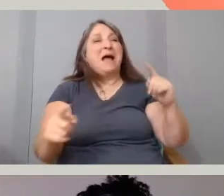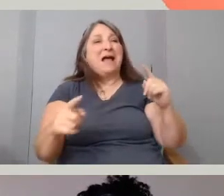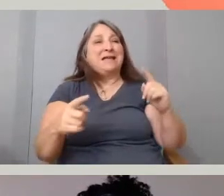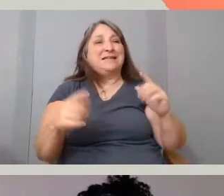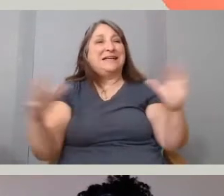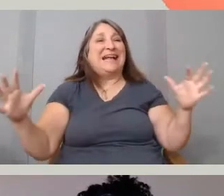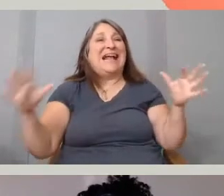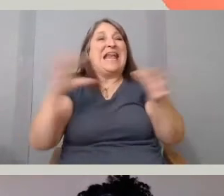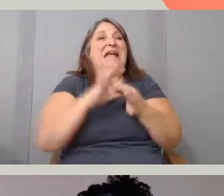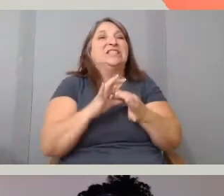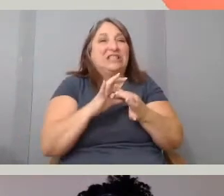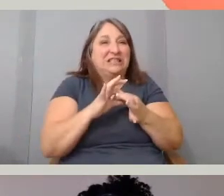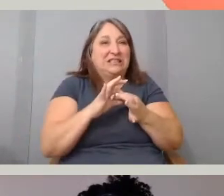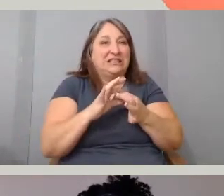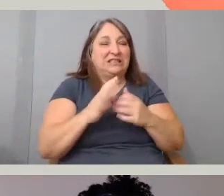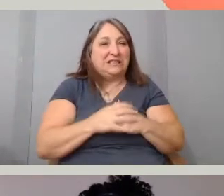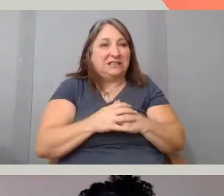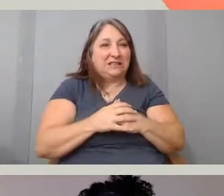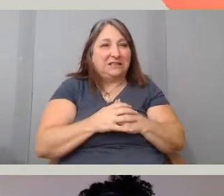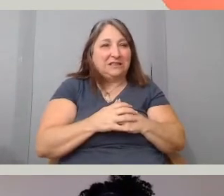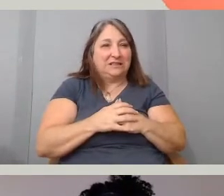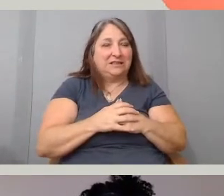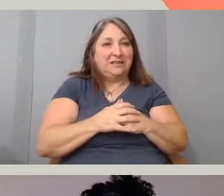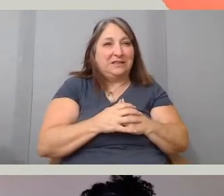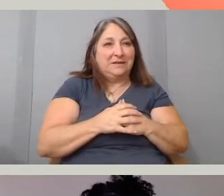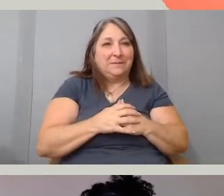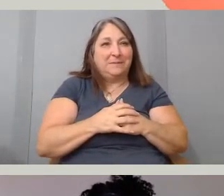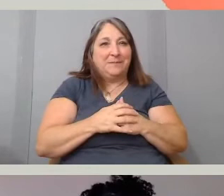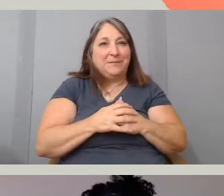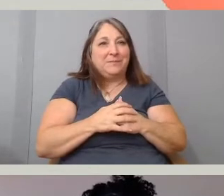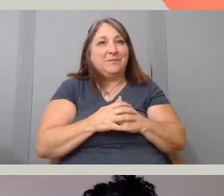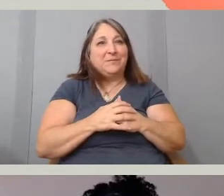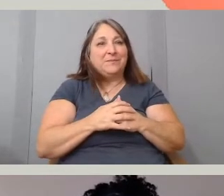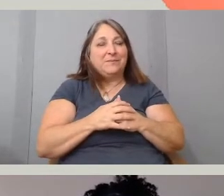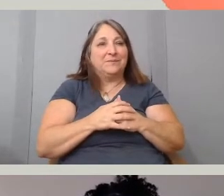that is exactly the way I approach the project.